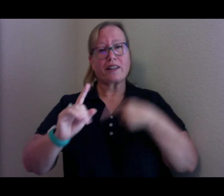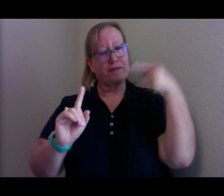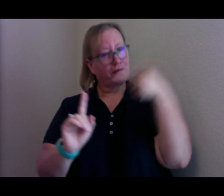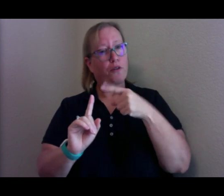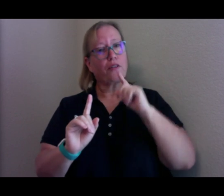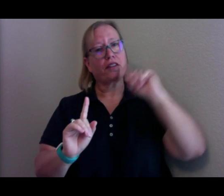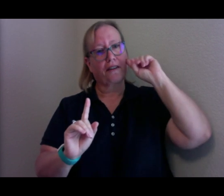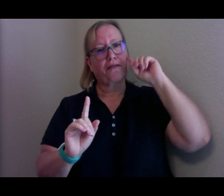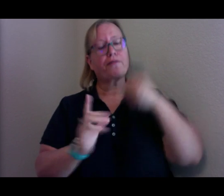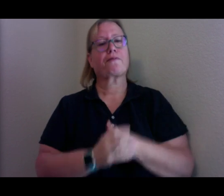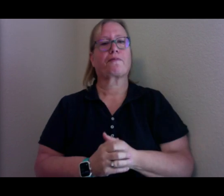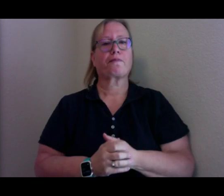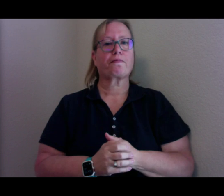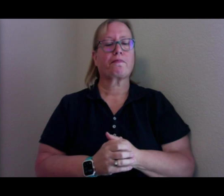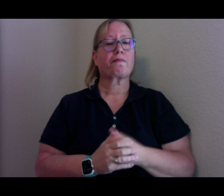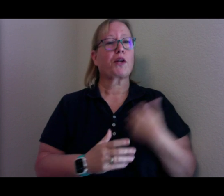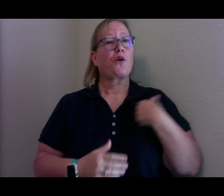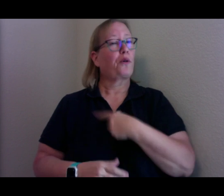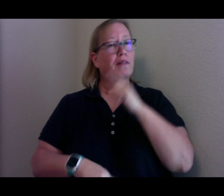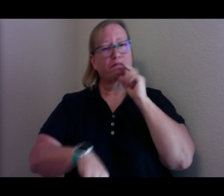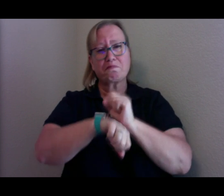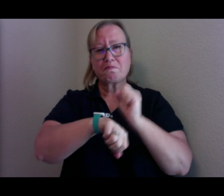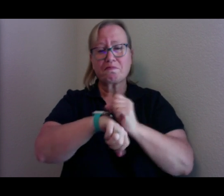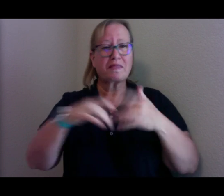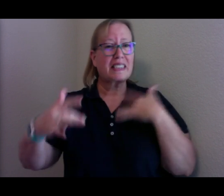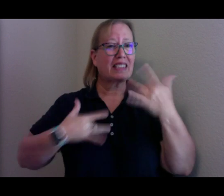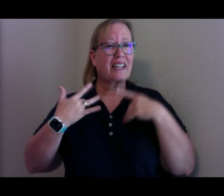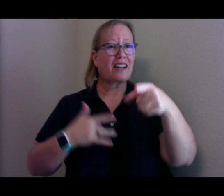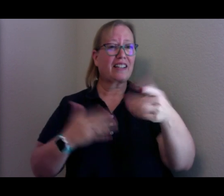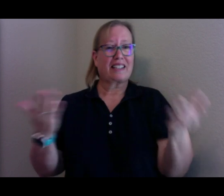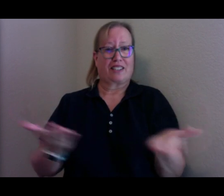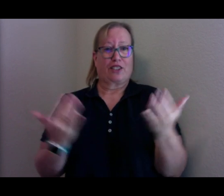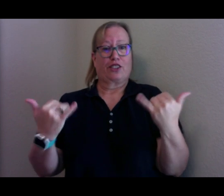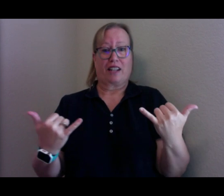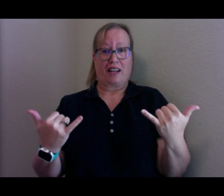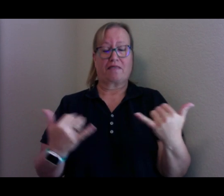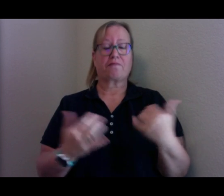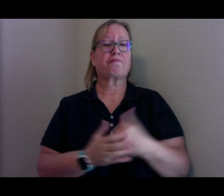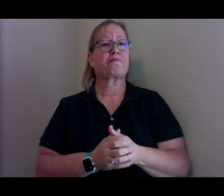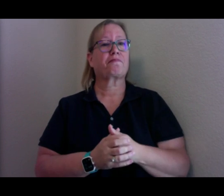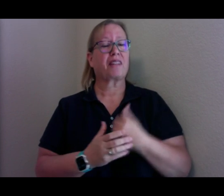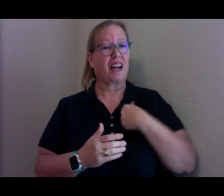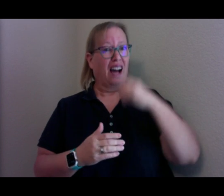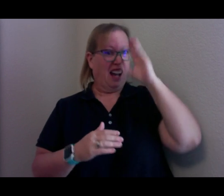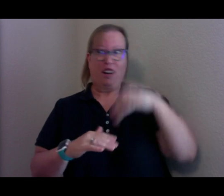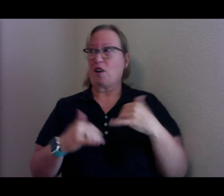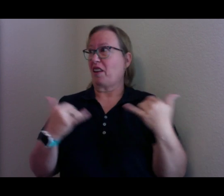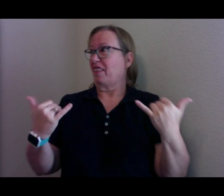We are so excited that you are here today. I know this is a very different venue for us